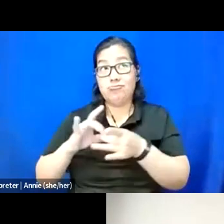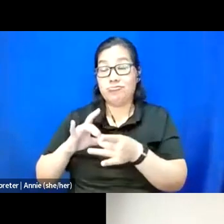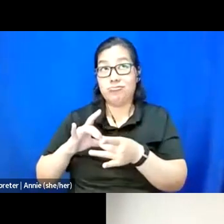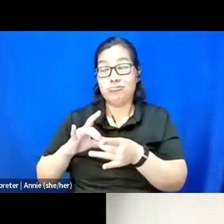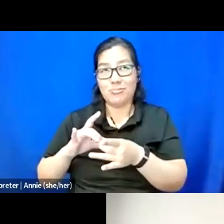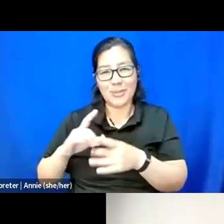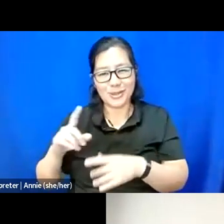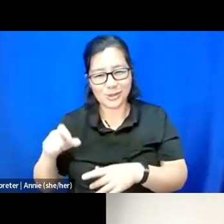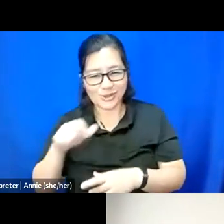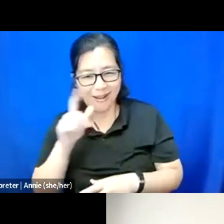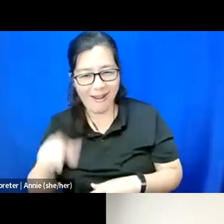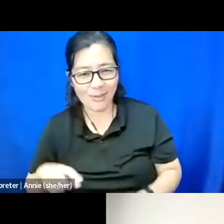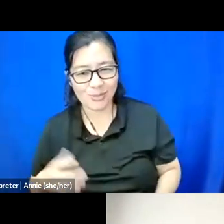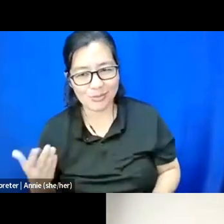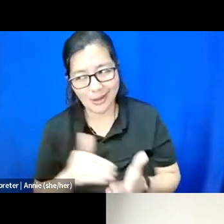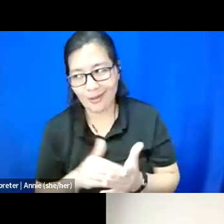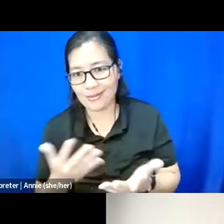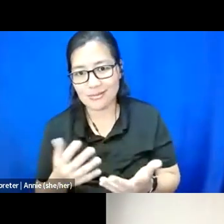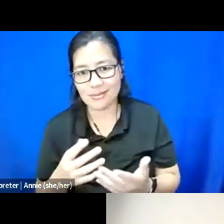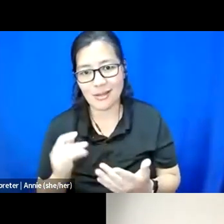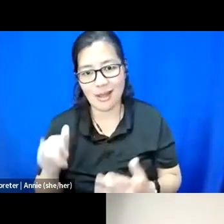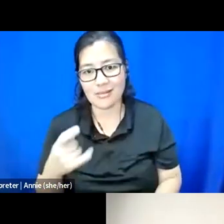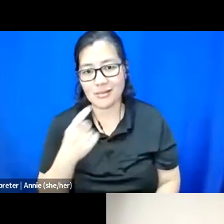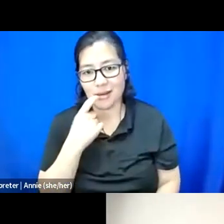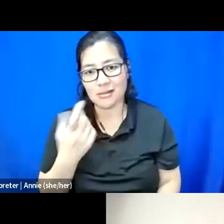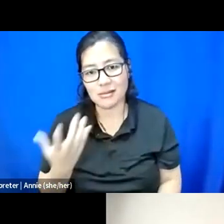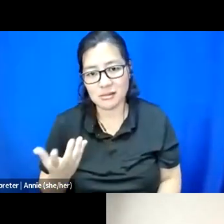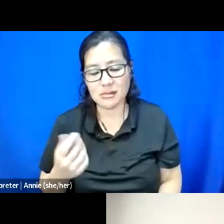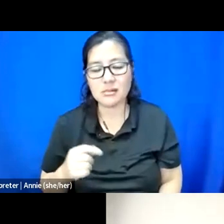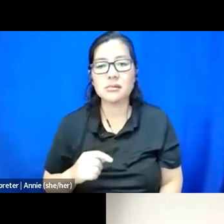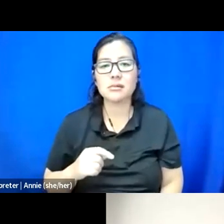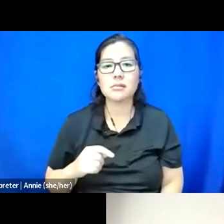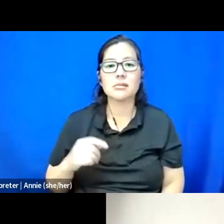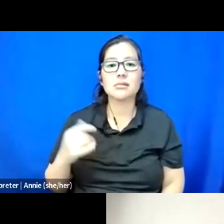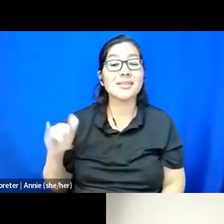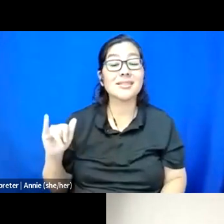we shouldn't have had to, and that sucked. And there are still debts to be paid, like literally